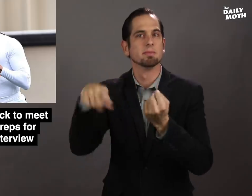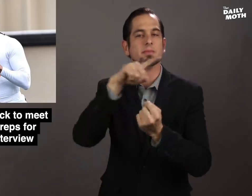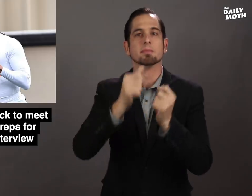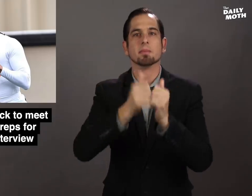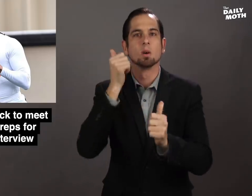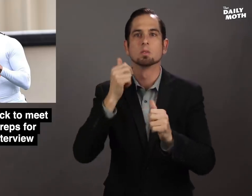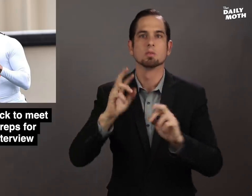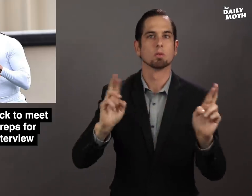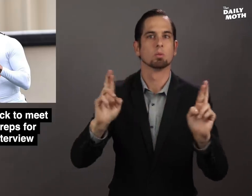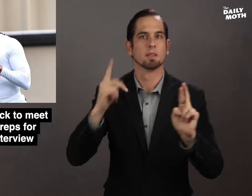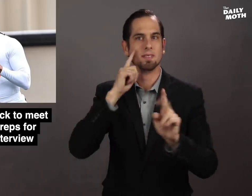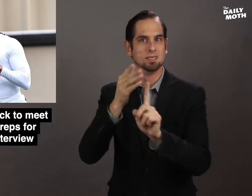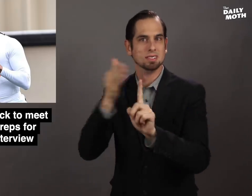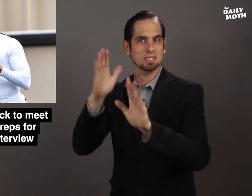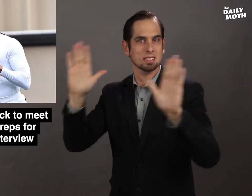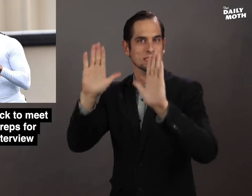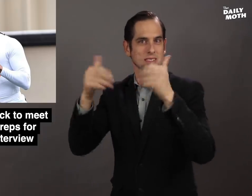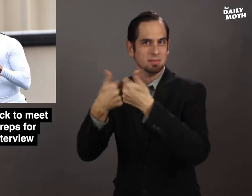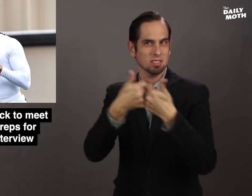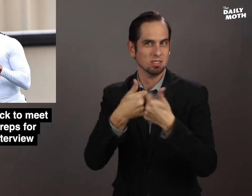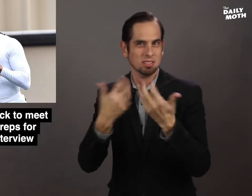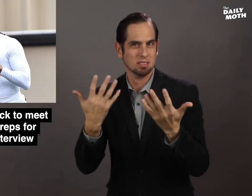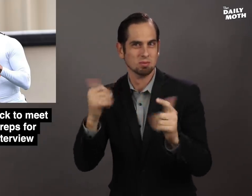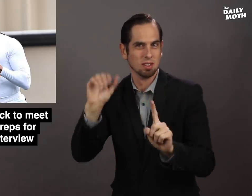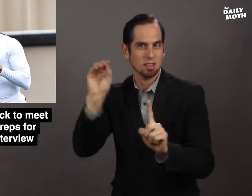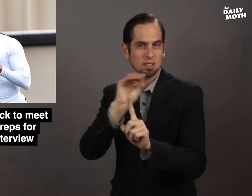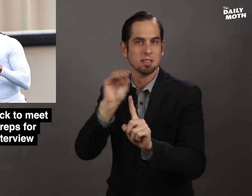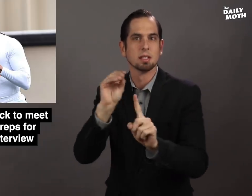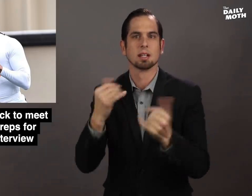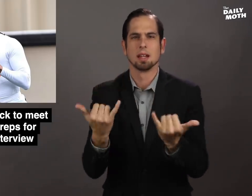as they are preparing for their Sunday matches.